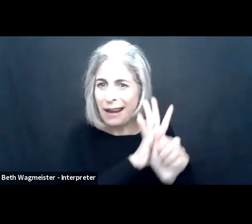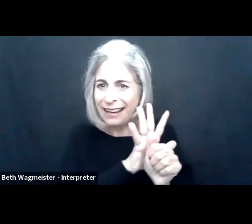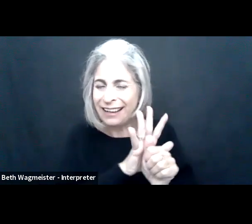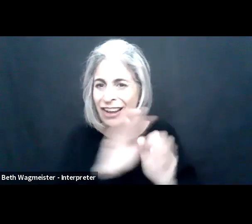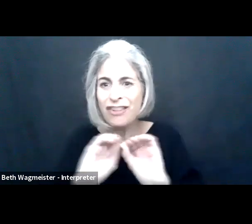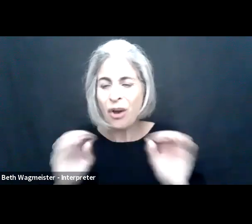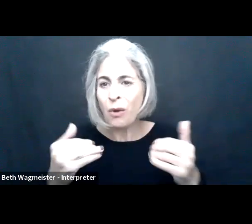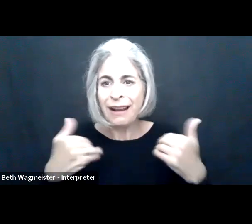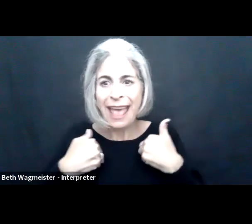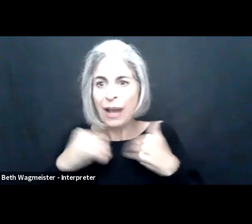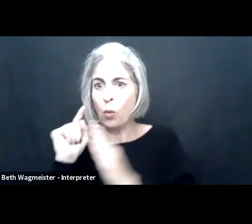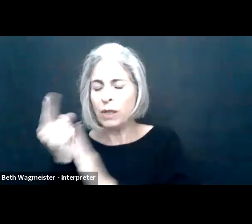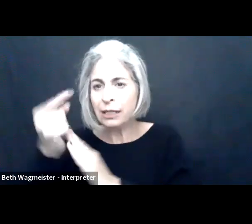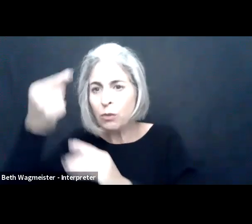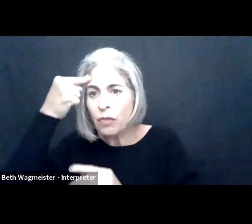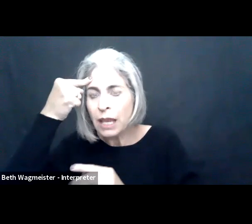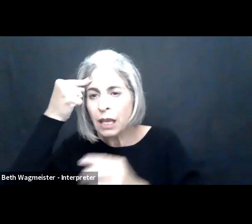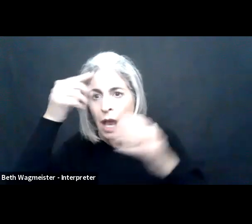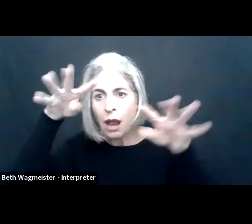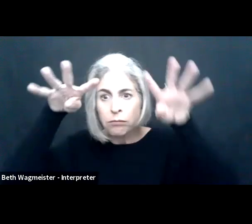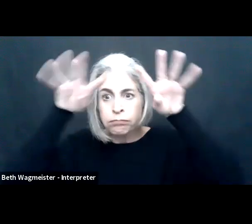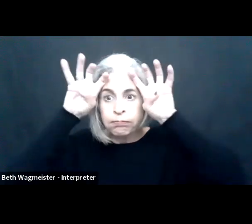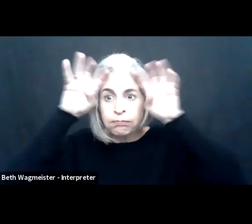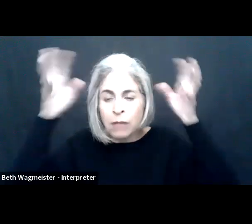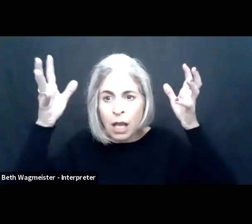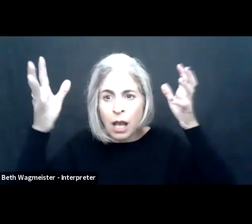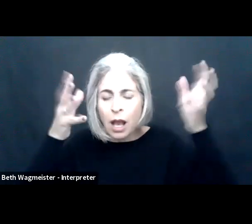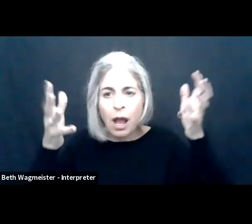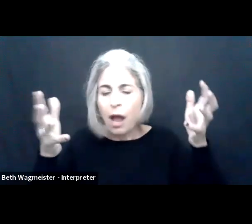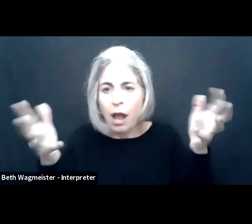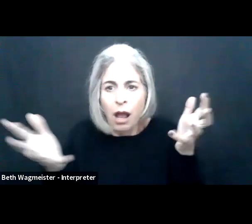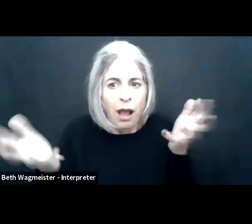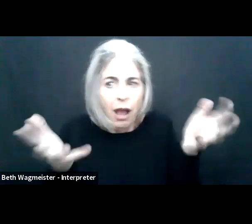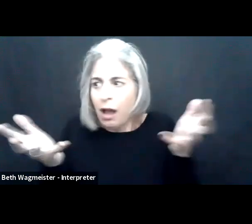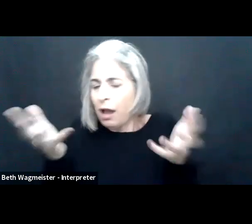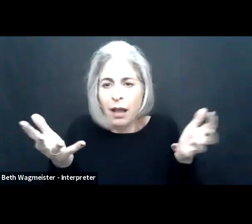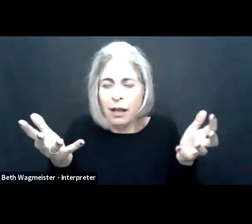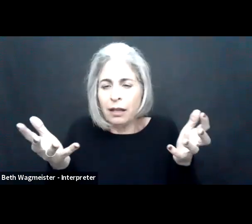And we didn't get it just right when everybody moved to the pandemic. No one had a second to consider that big question that I have the luxury of